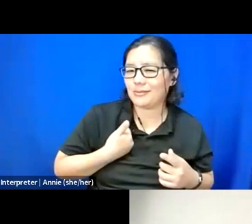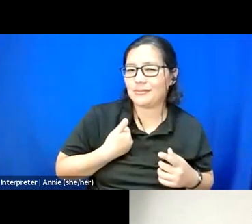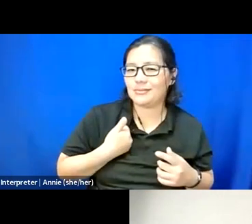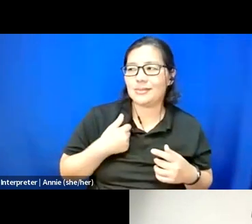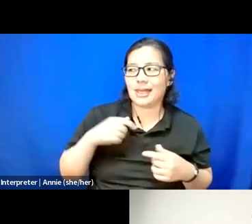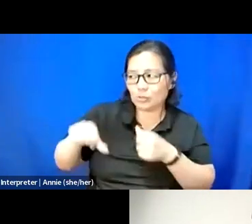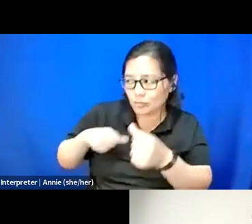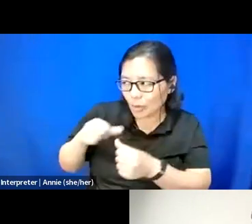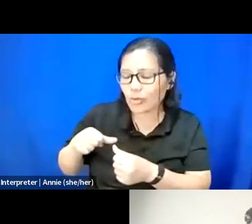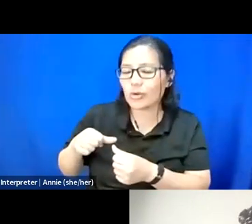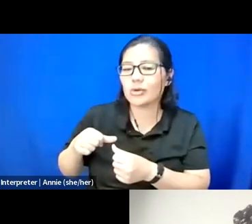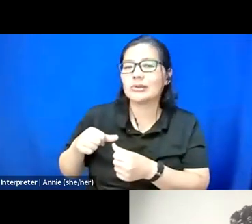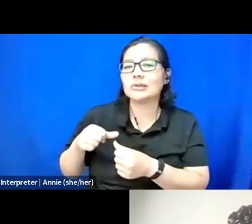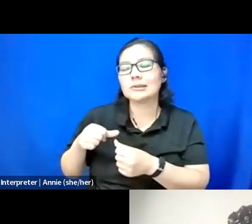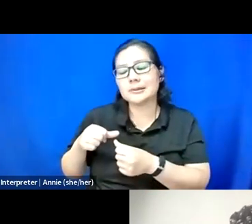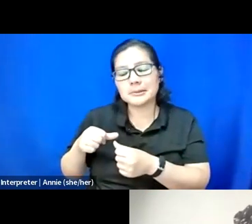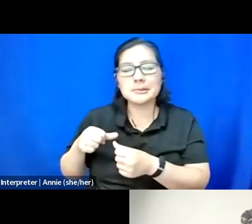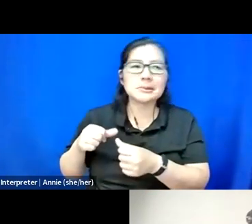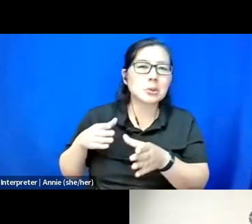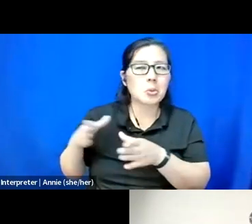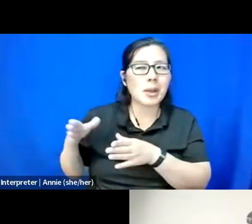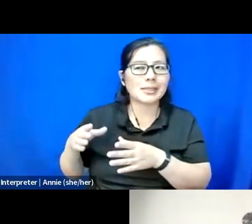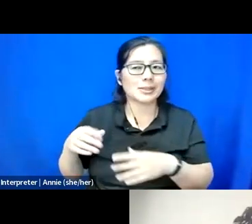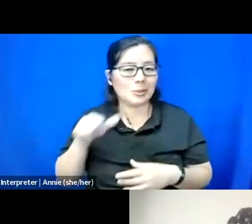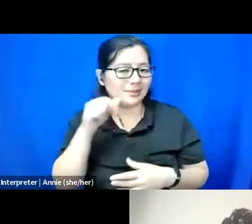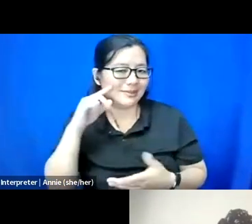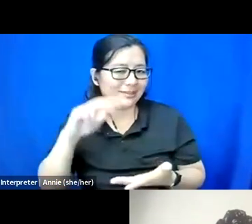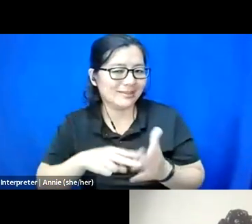that perhaps we did not intend to or expect to.